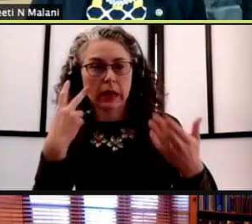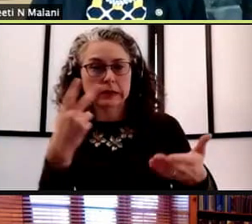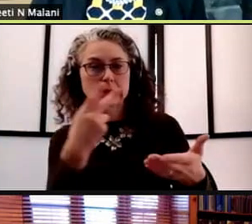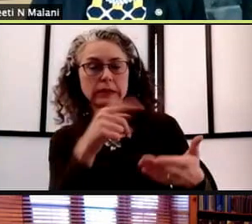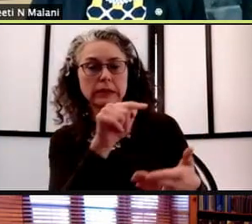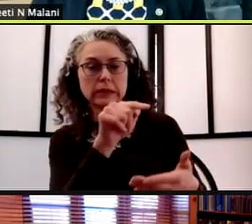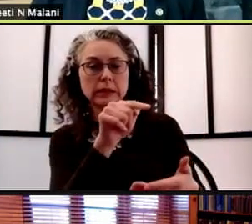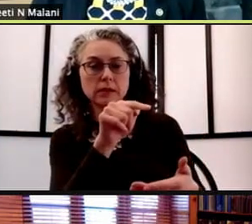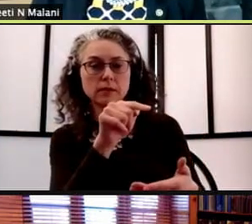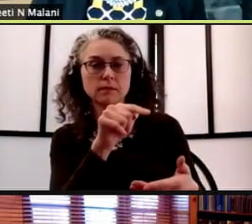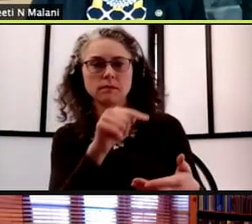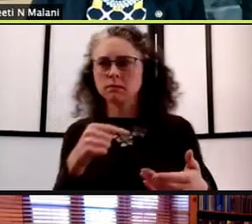I think we did that one, right?